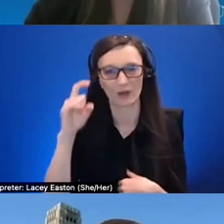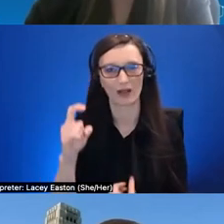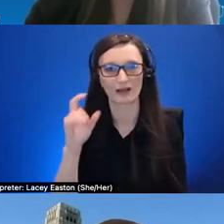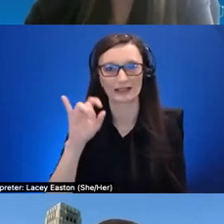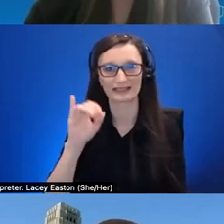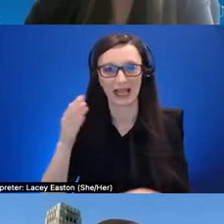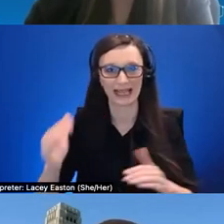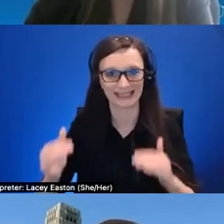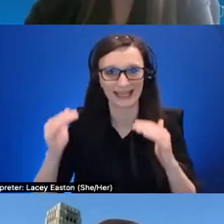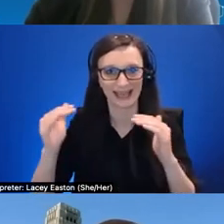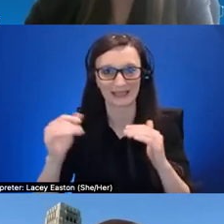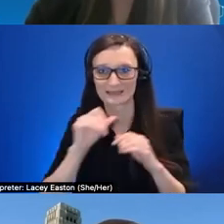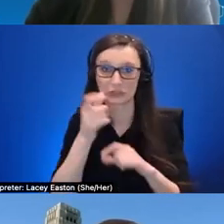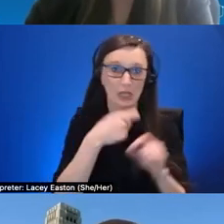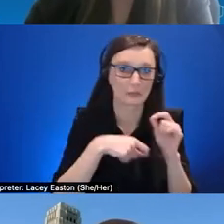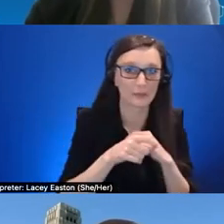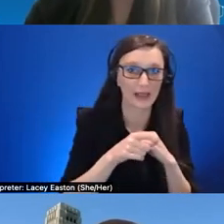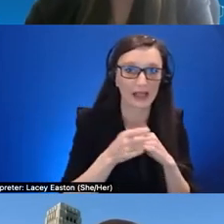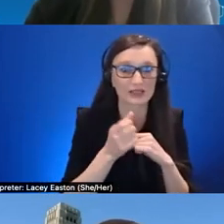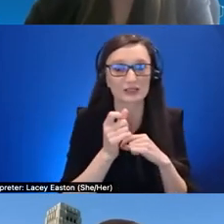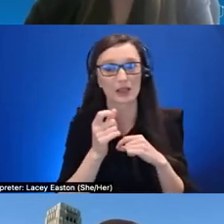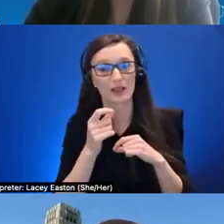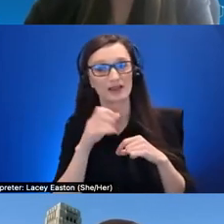finding small things to improve the learning experience rather than trying to replace it with